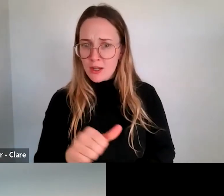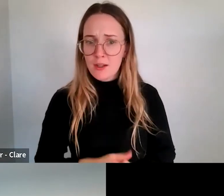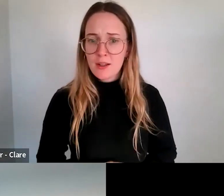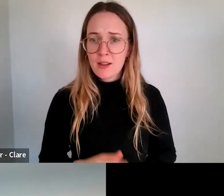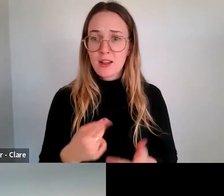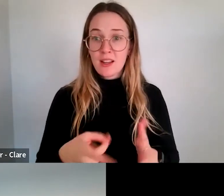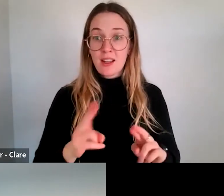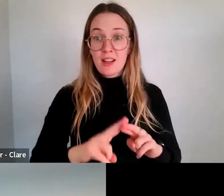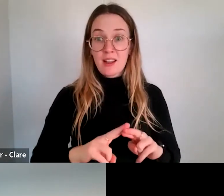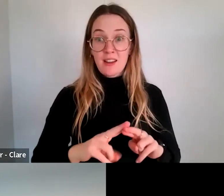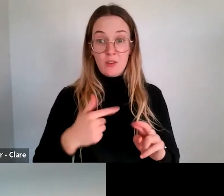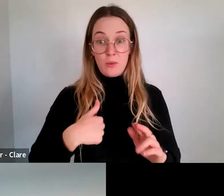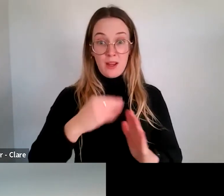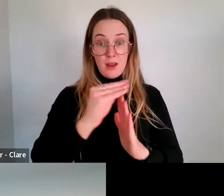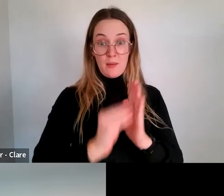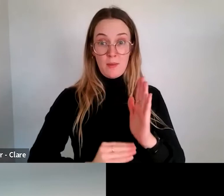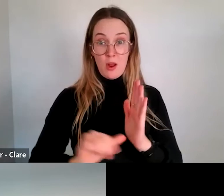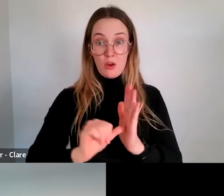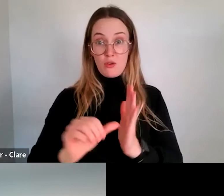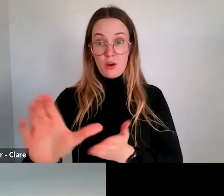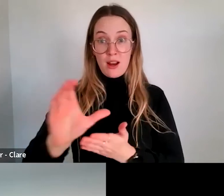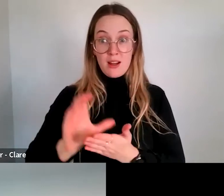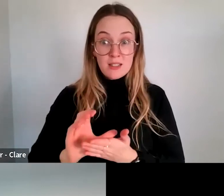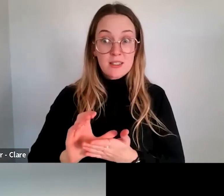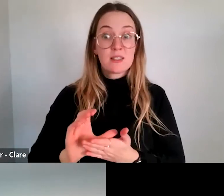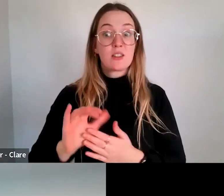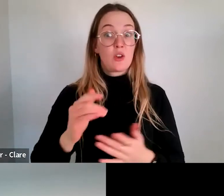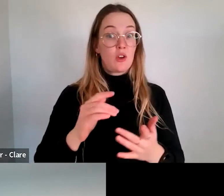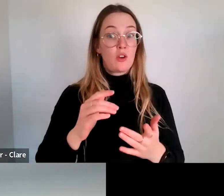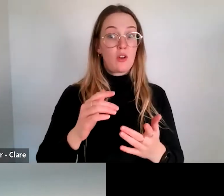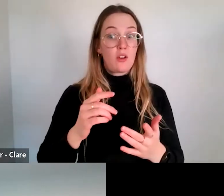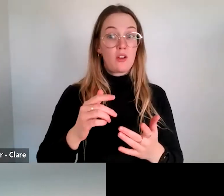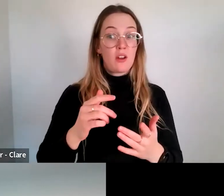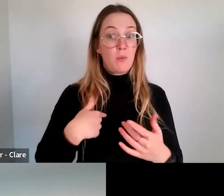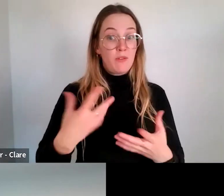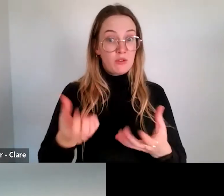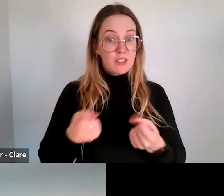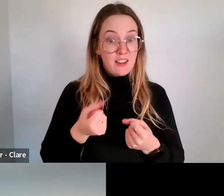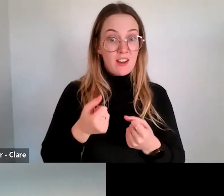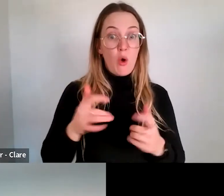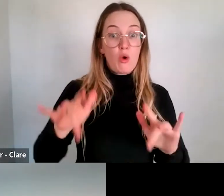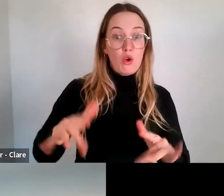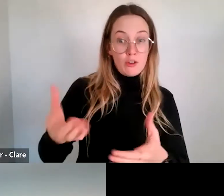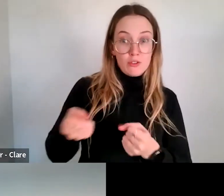Council and we haven't acquitted yet?" So long as the acquittal is not